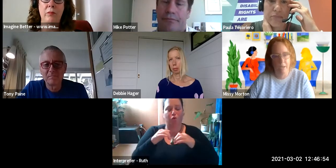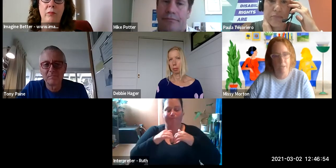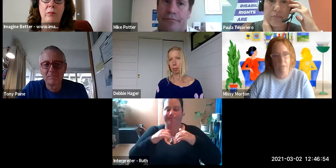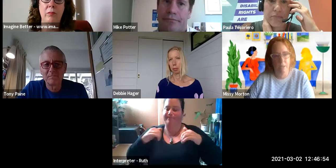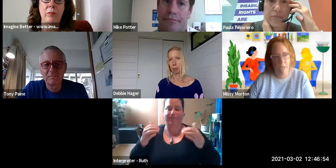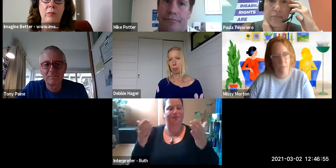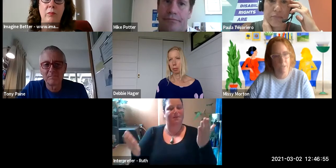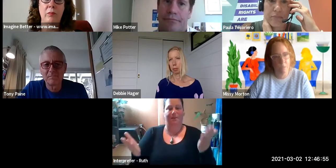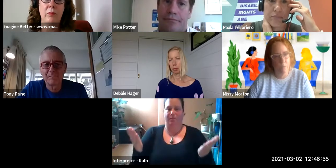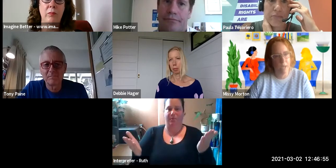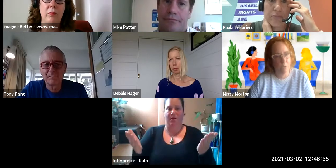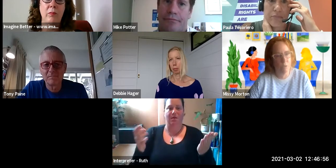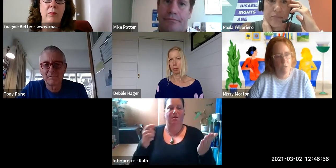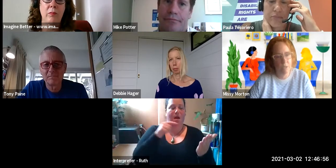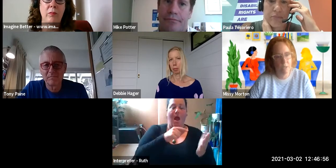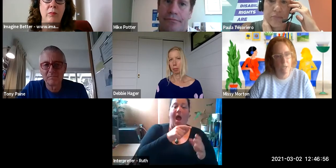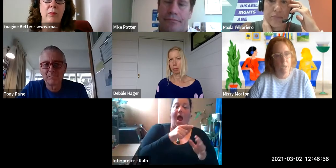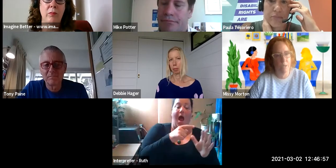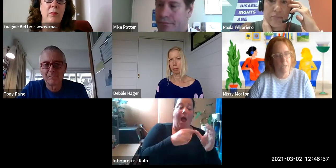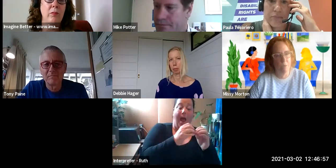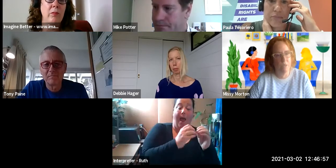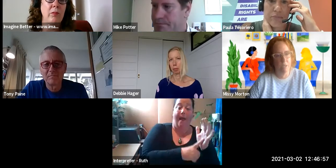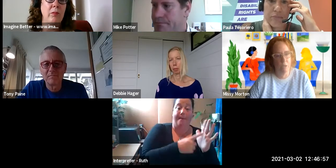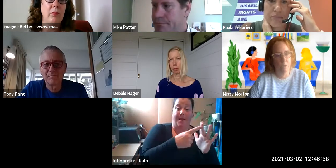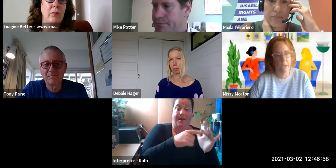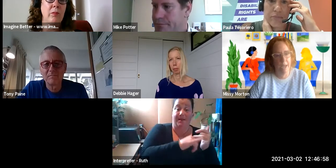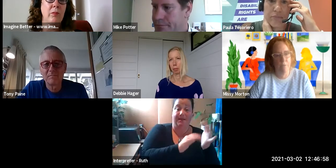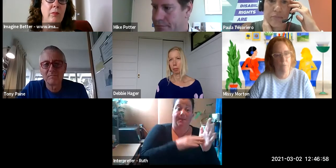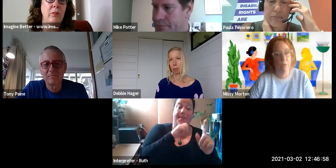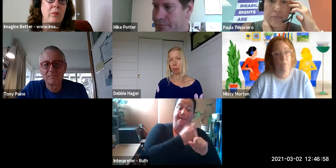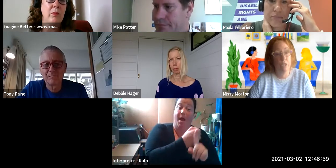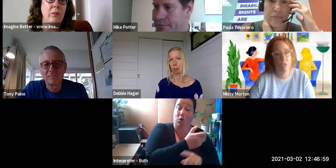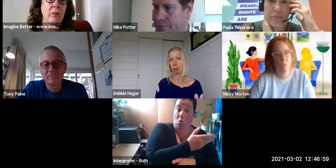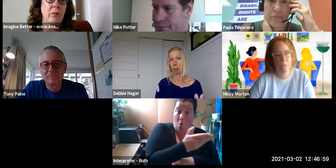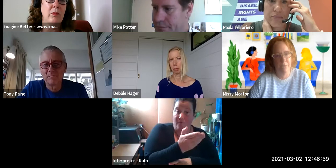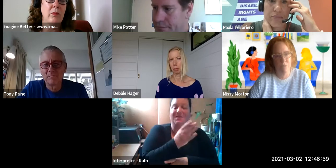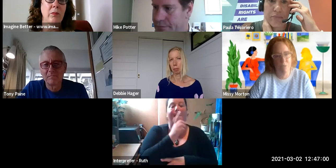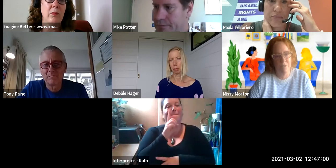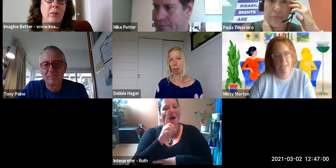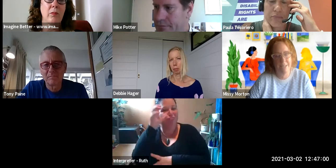???packs ableism impacts all of us but some of us still have privilege even within that